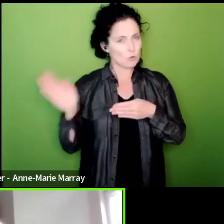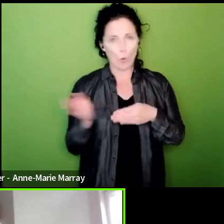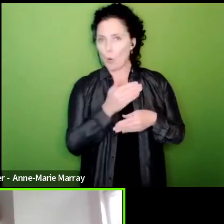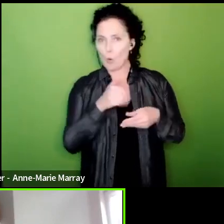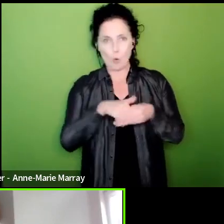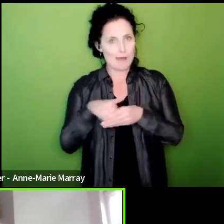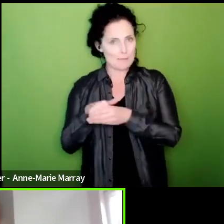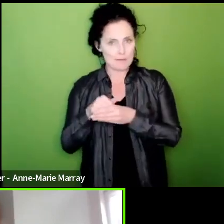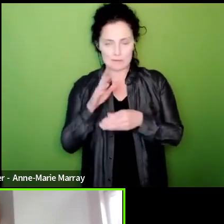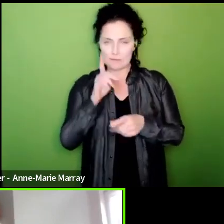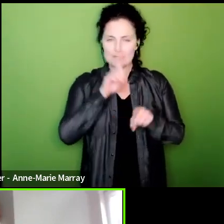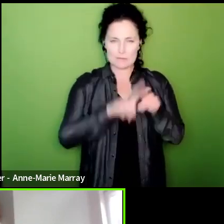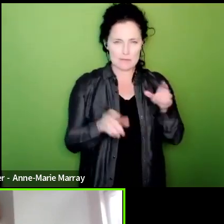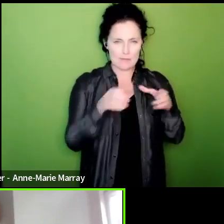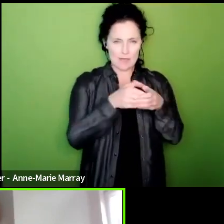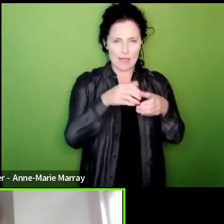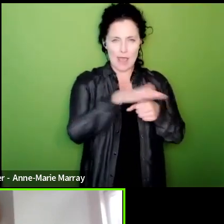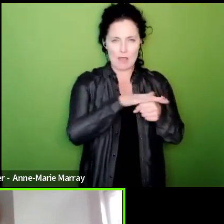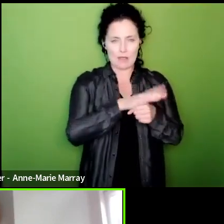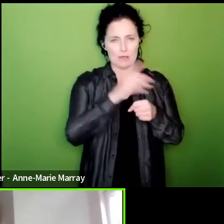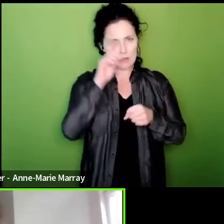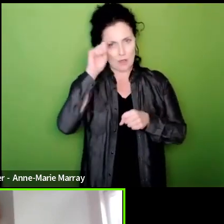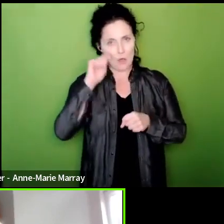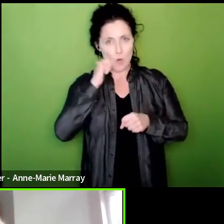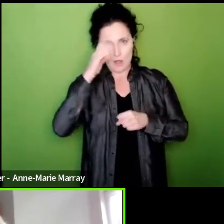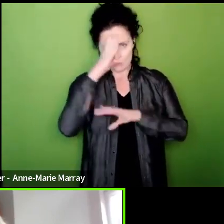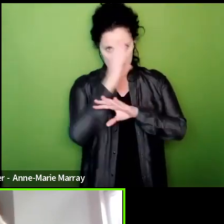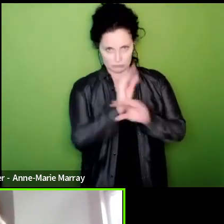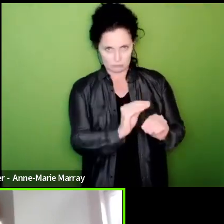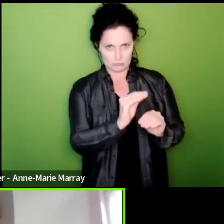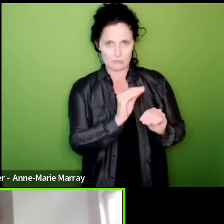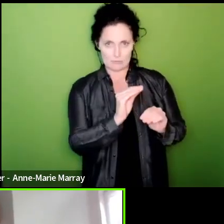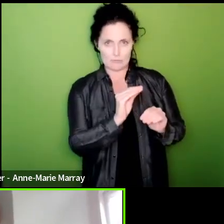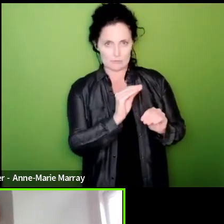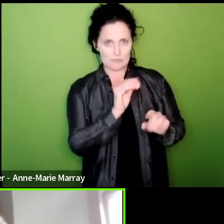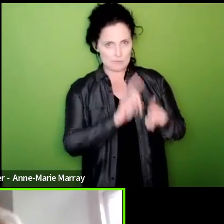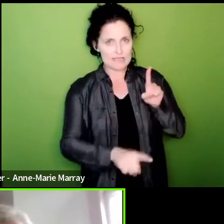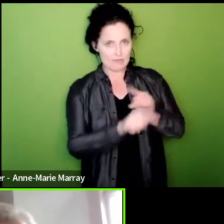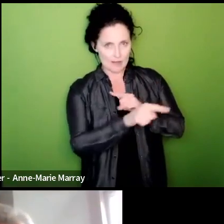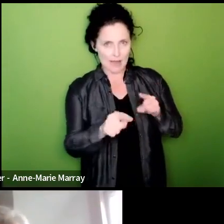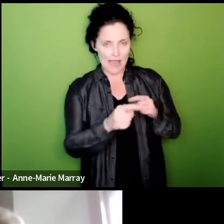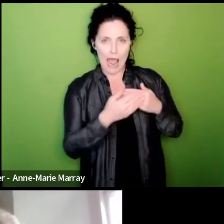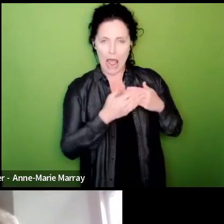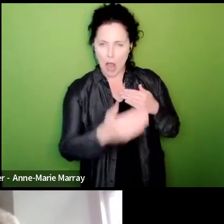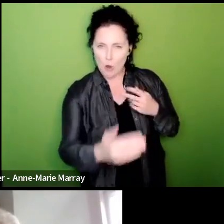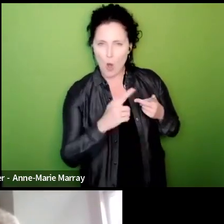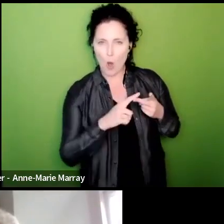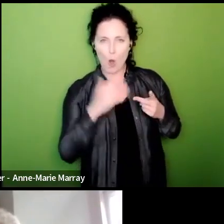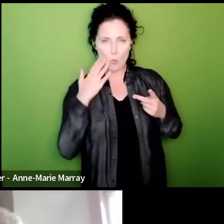the duration the levels of strike pay and the support that the union will give okay thanks so